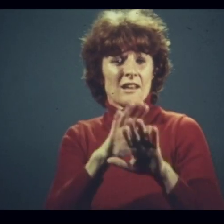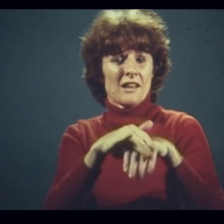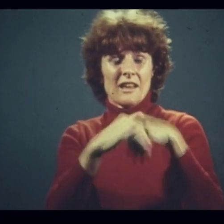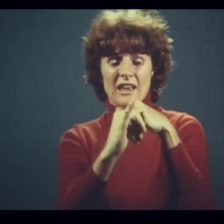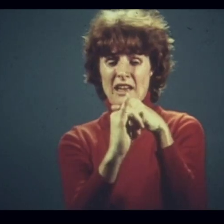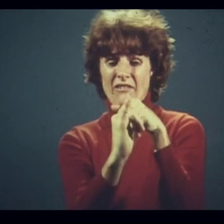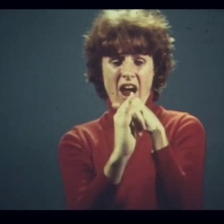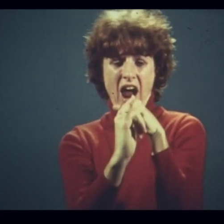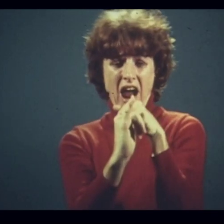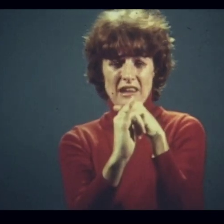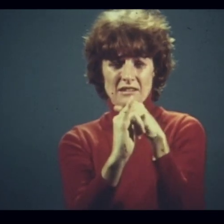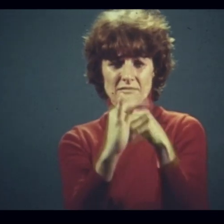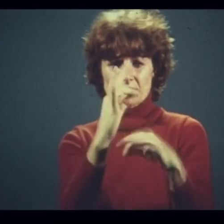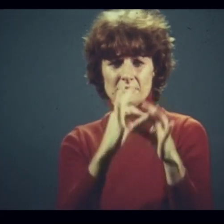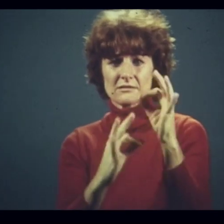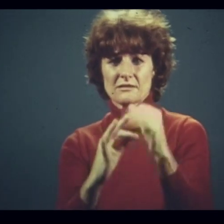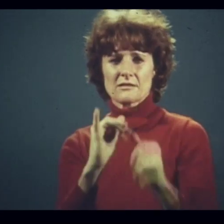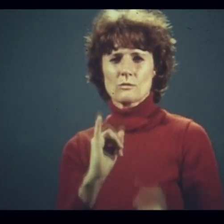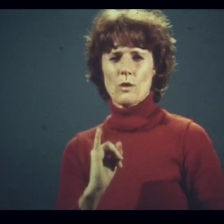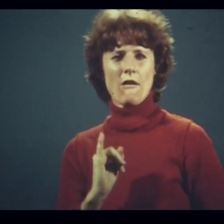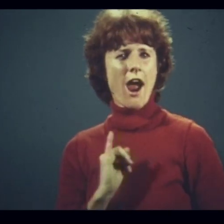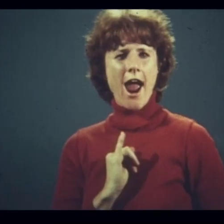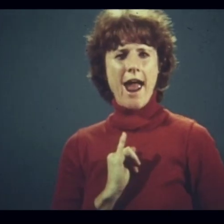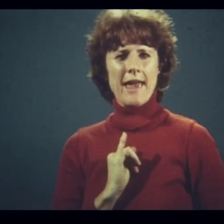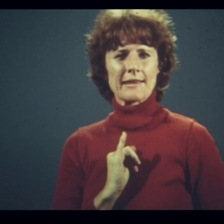If I were I